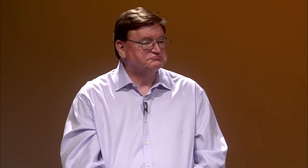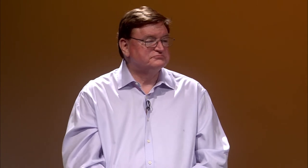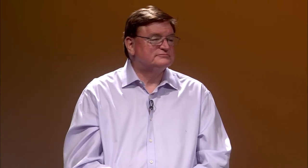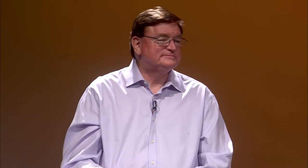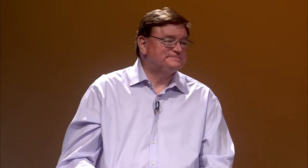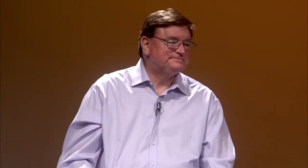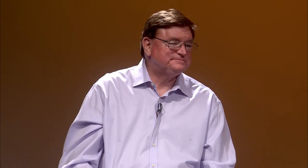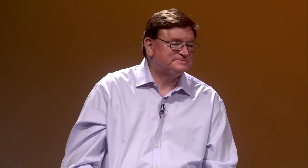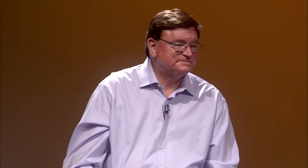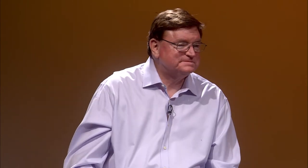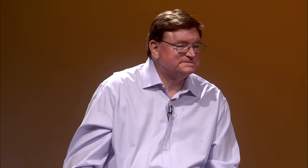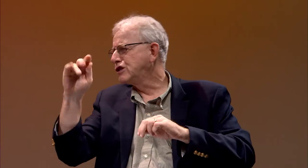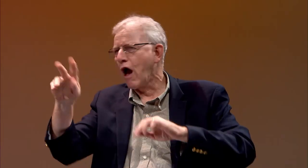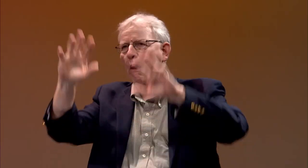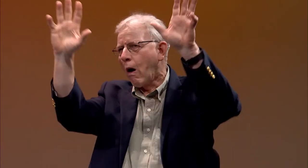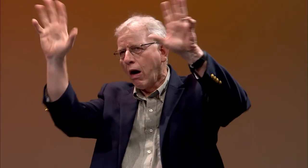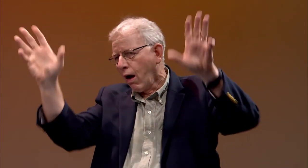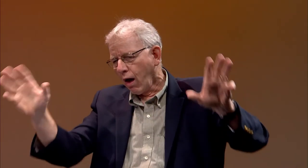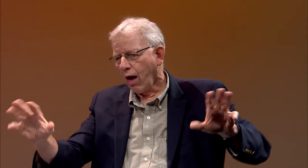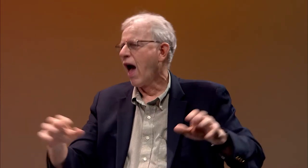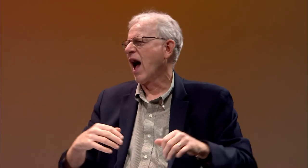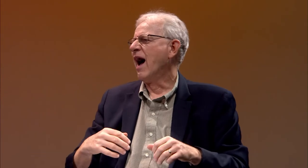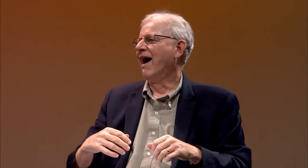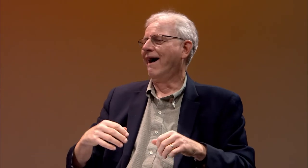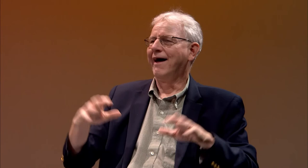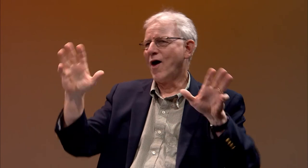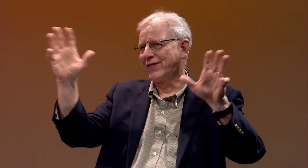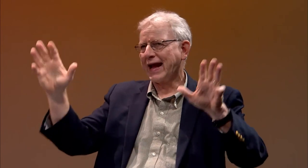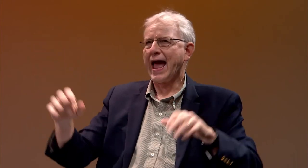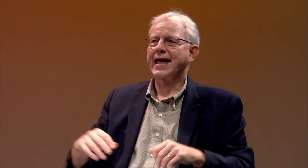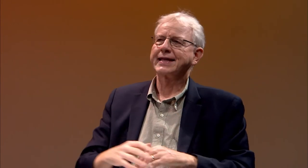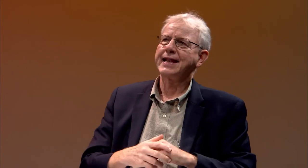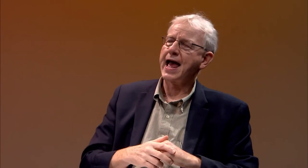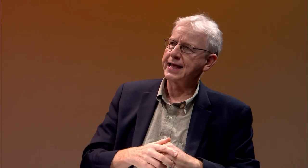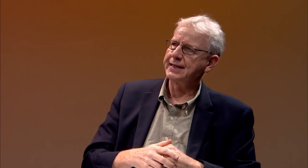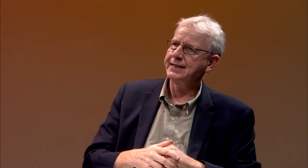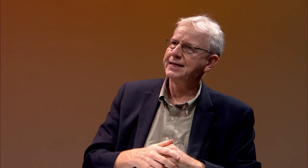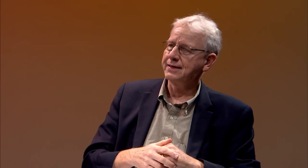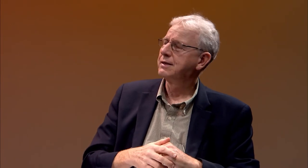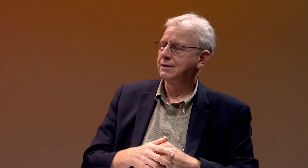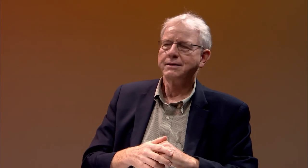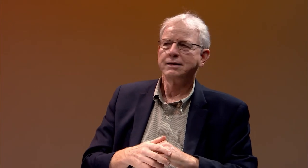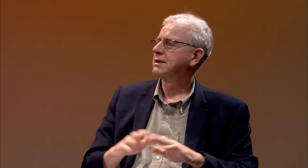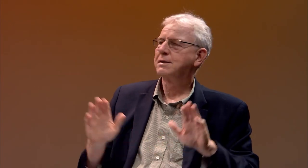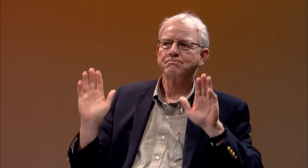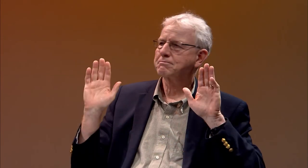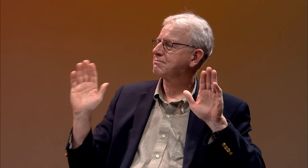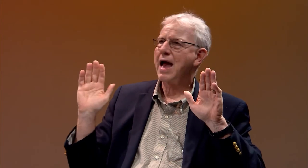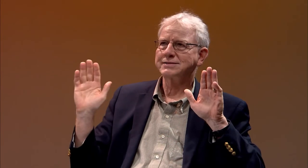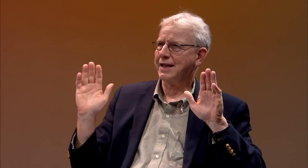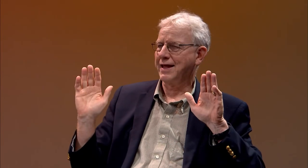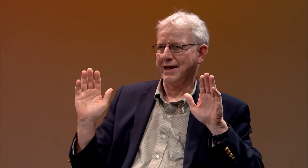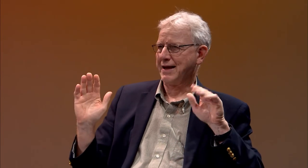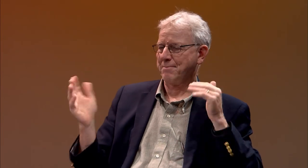and the whiteboard would be covered with notes at times. I was fascinated with the,